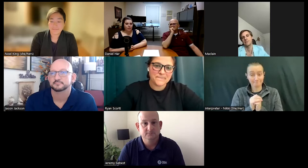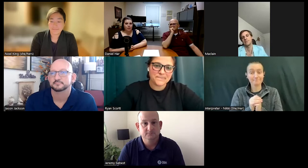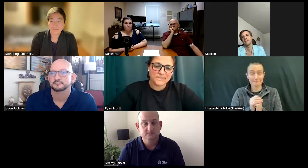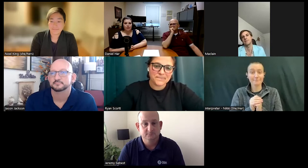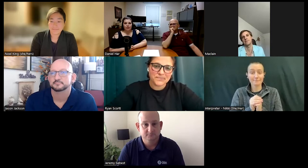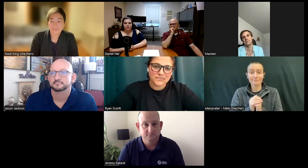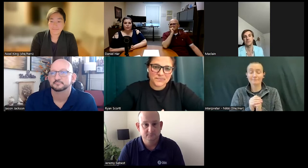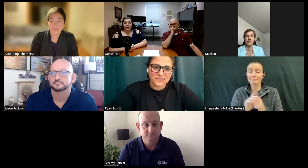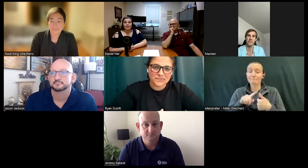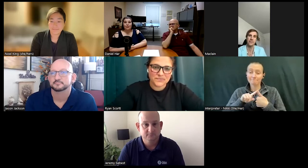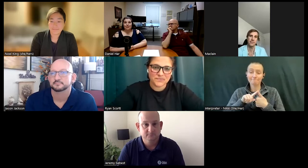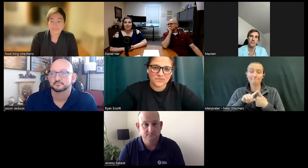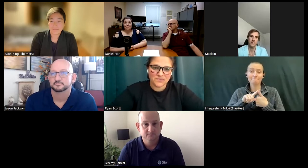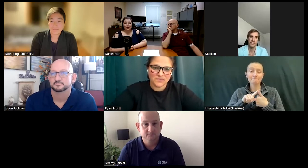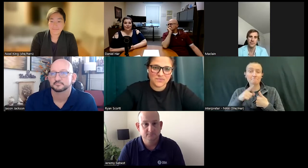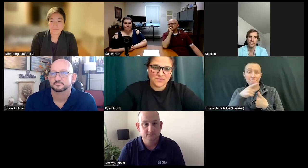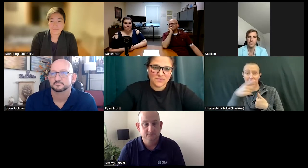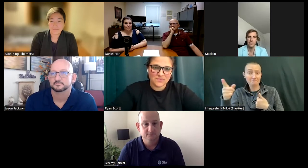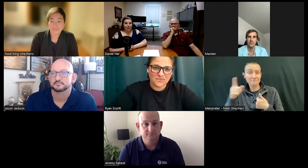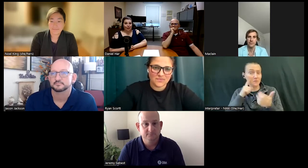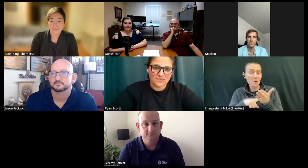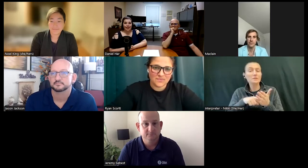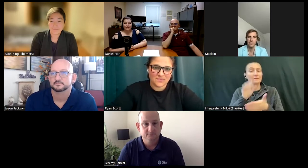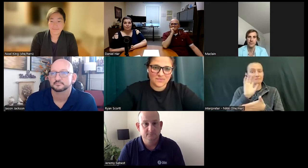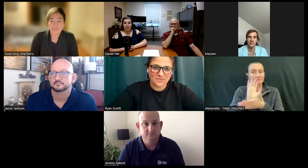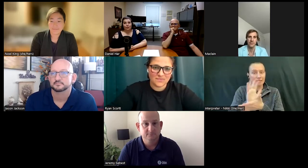If you haven't noticed the video and audio of our audience has been